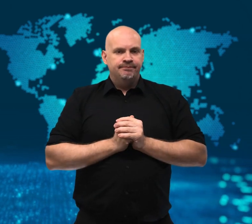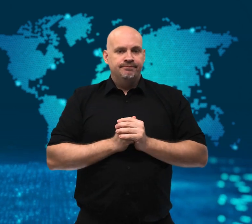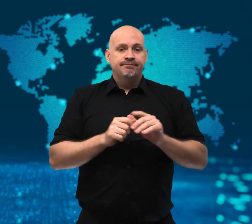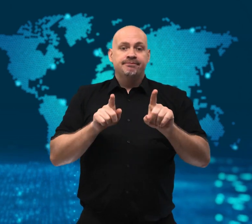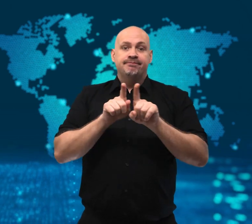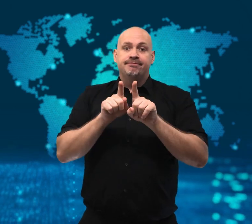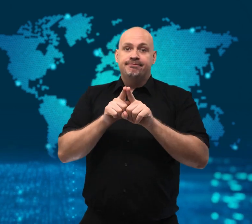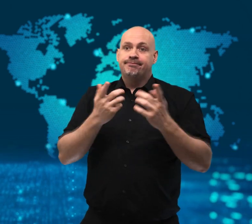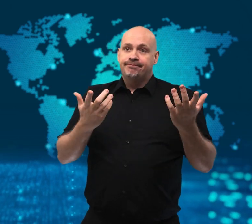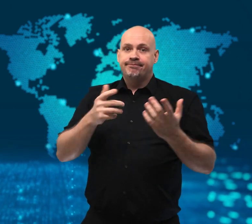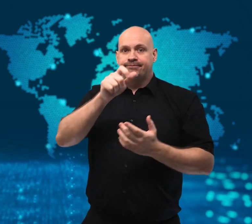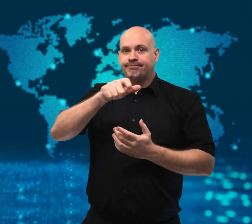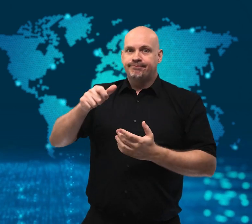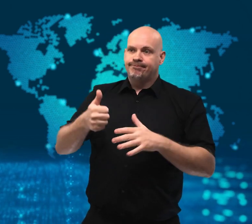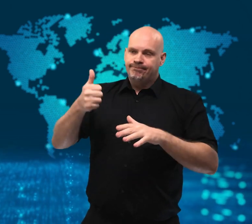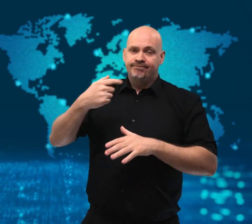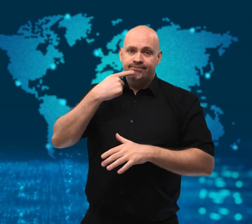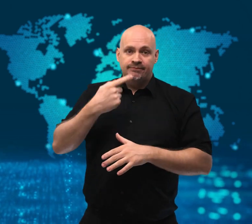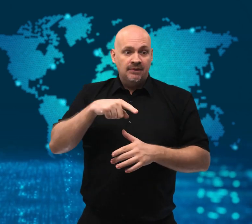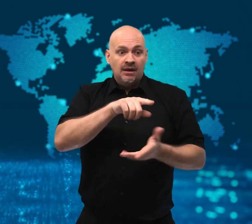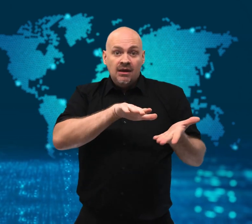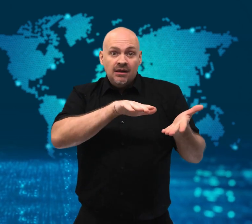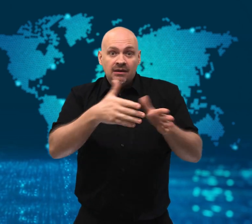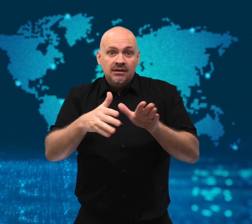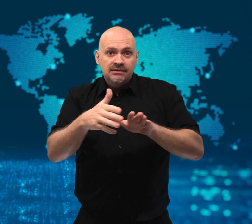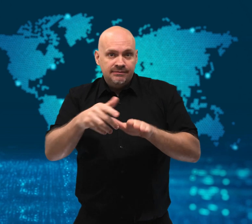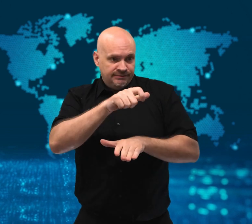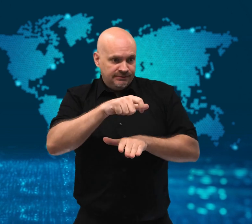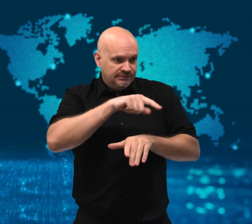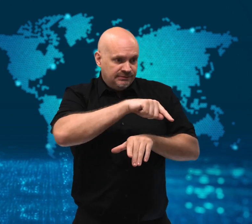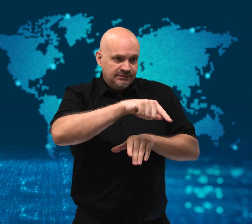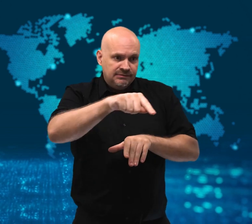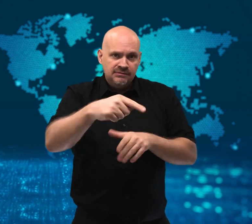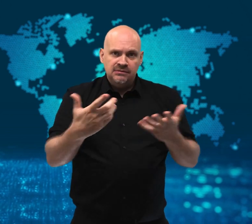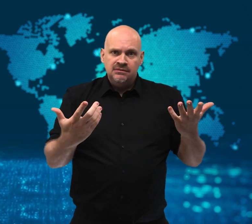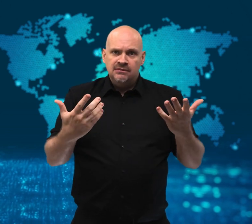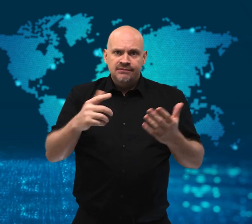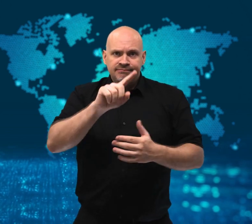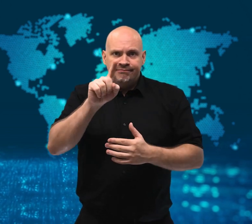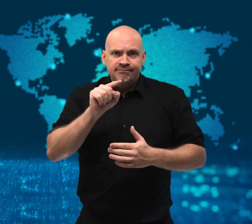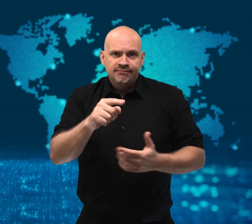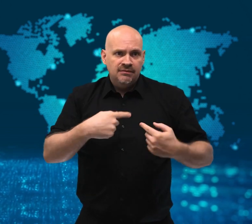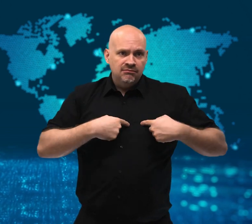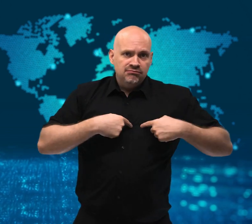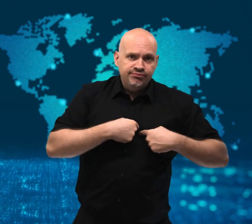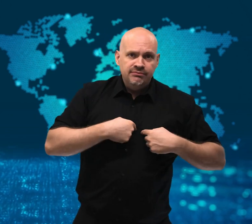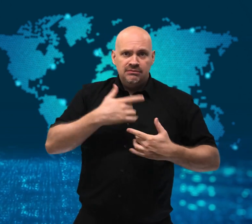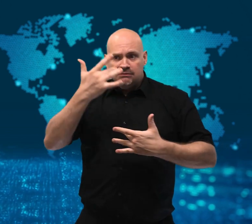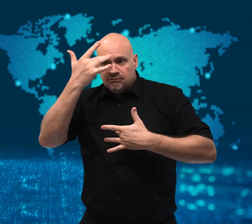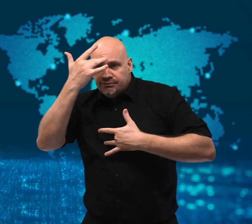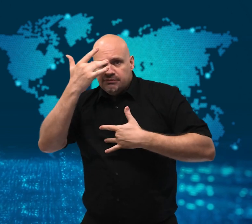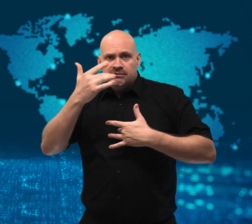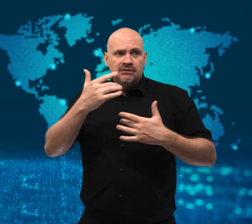deaths at this point because of decomposition.